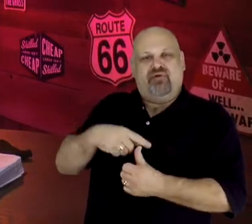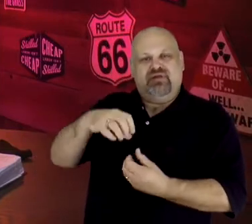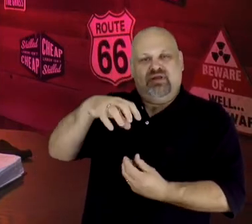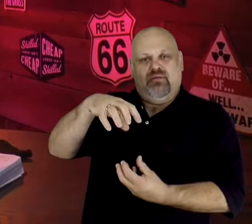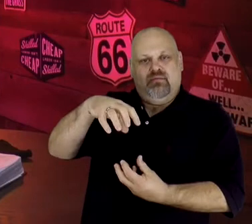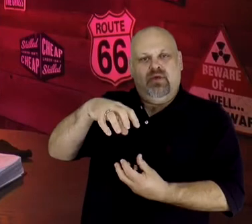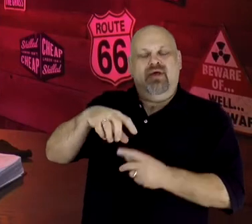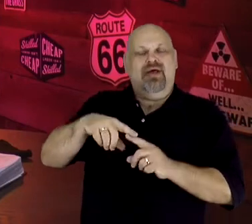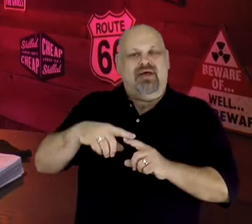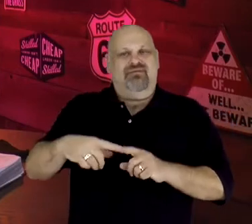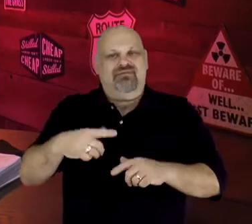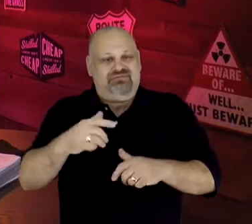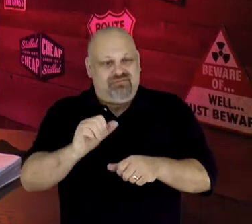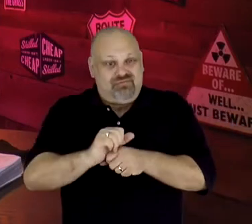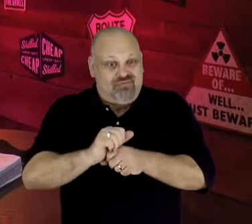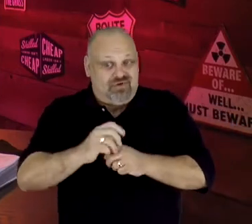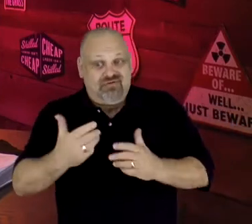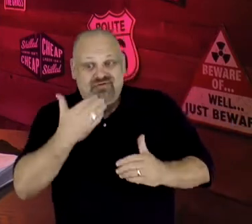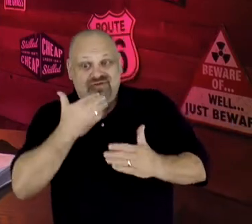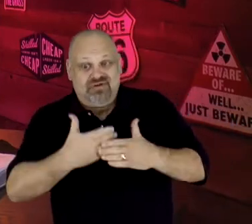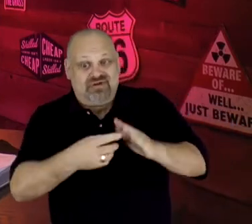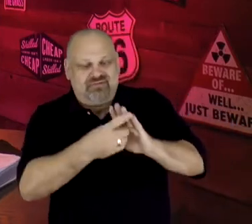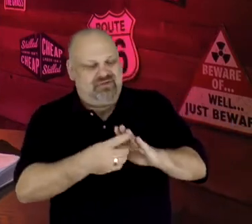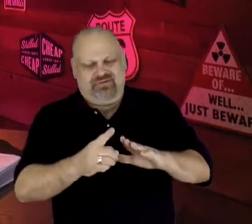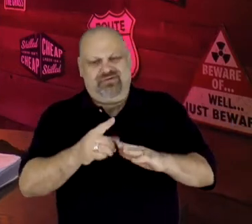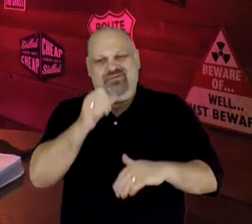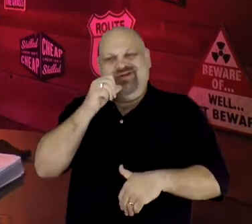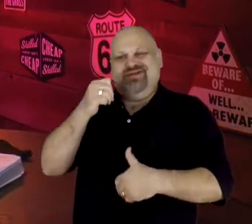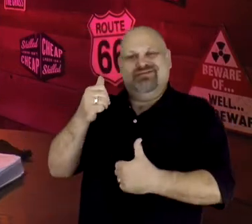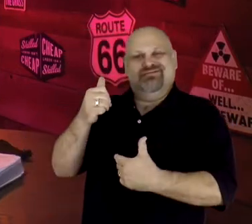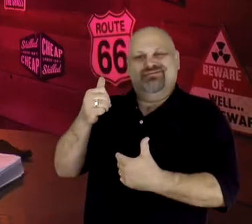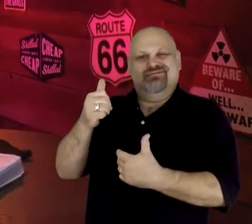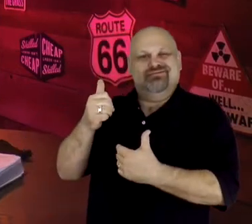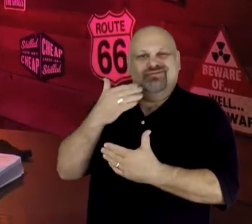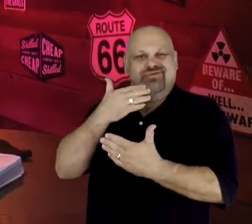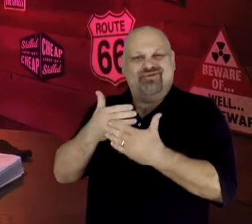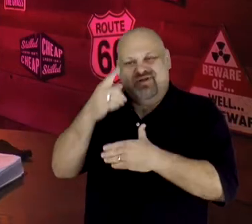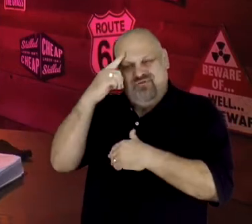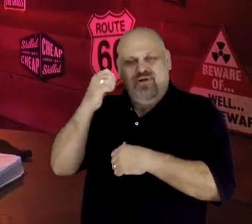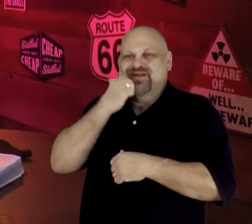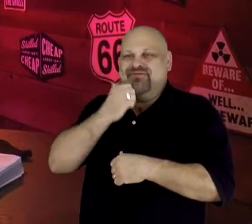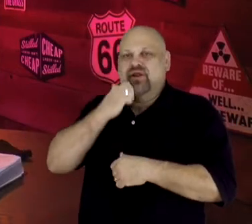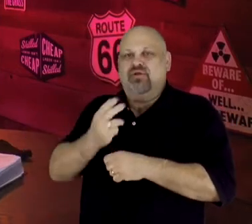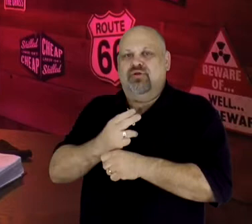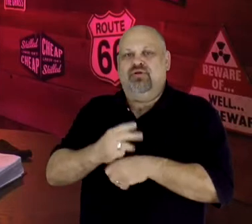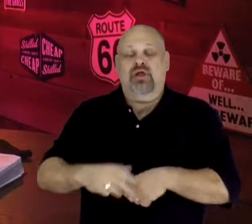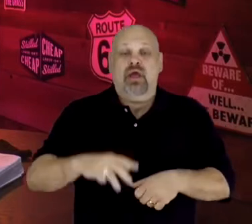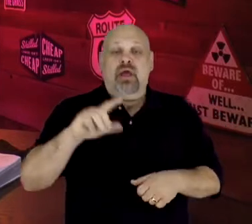In the US, Thomas Edison improved on Swan's ideas by substituting a filament with lower electrical